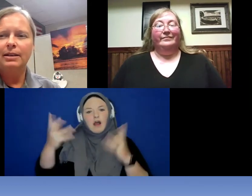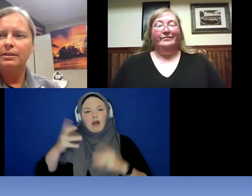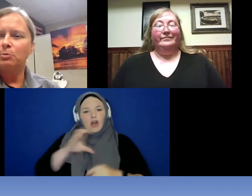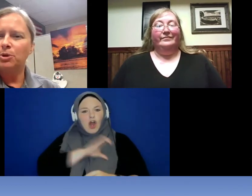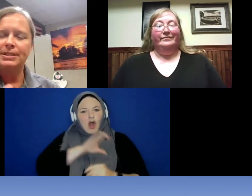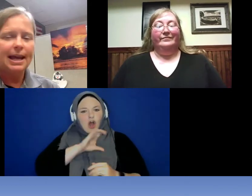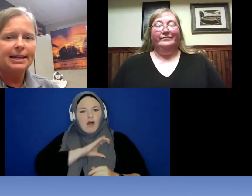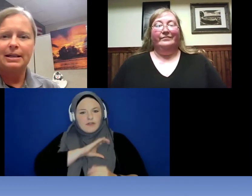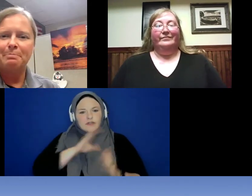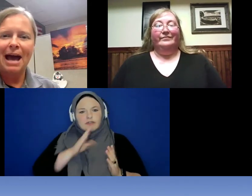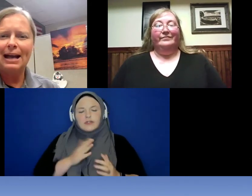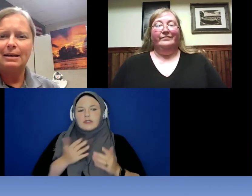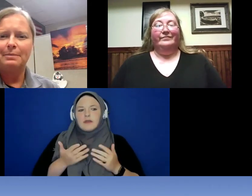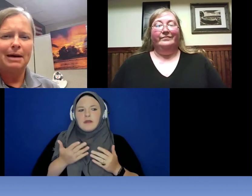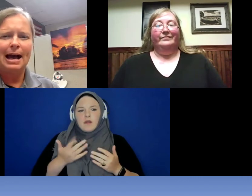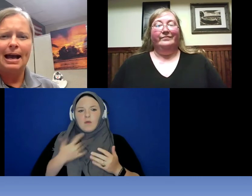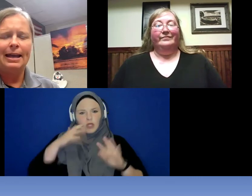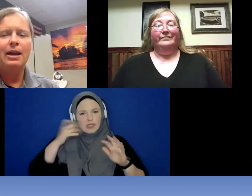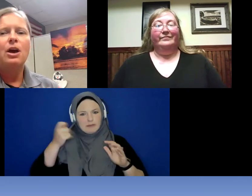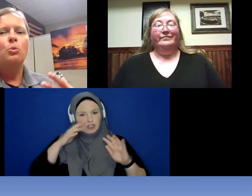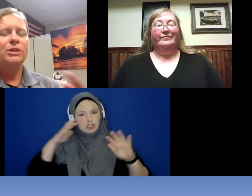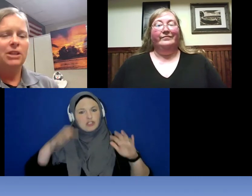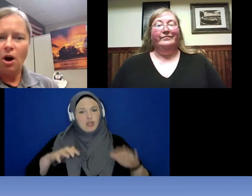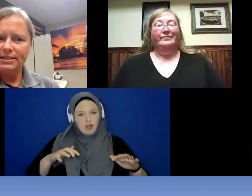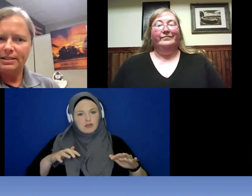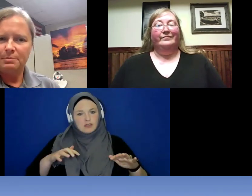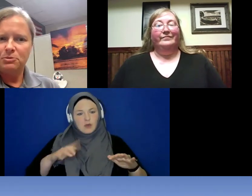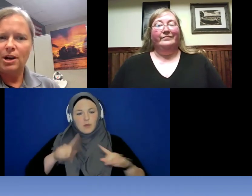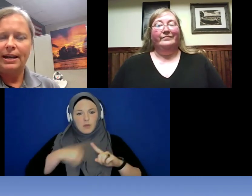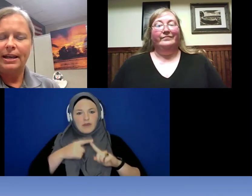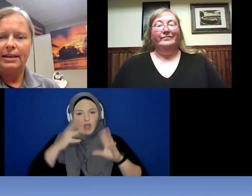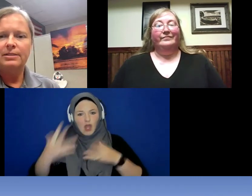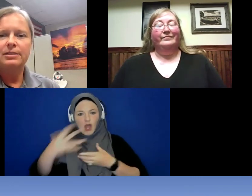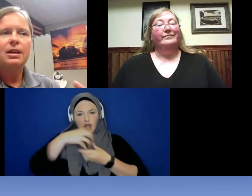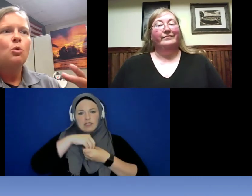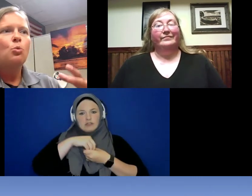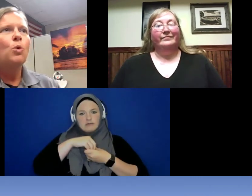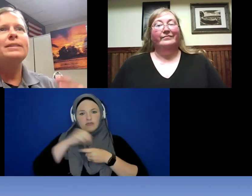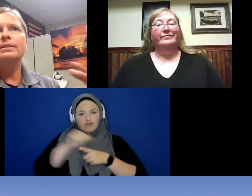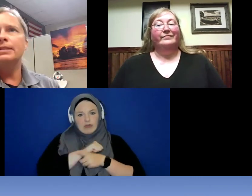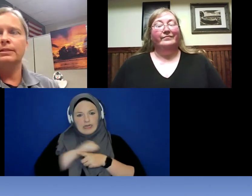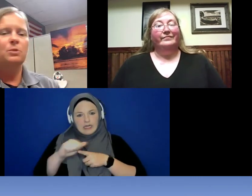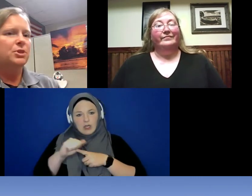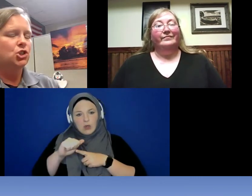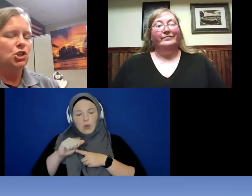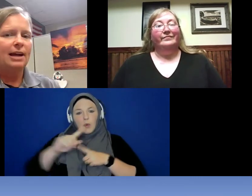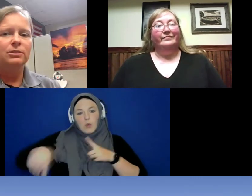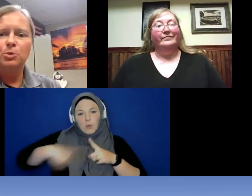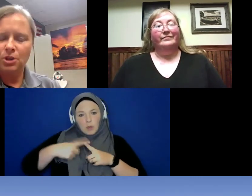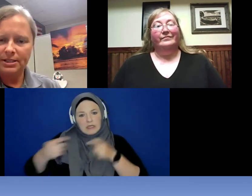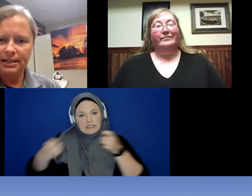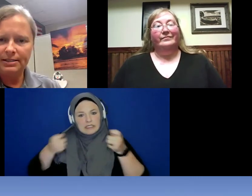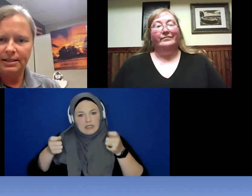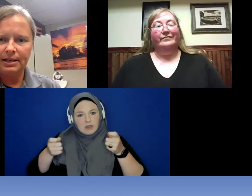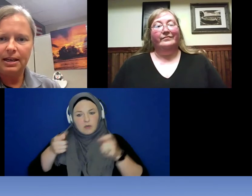of were taken aback by with the autism training is when dealing with a child who is